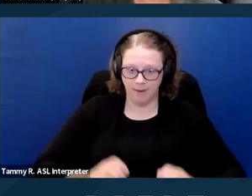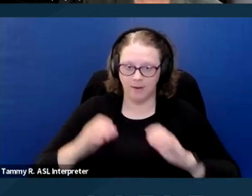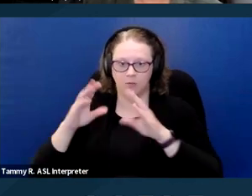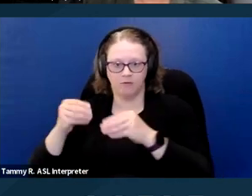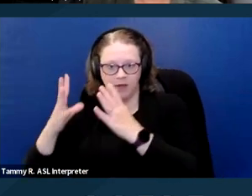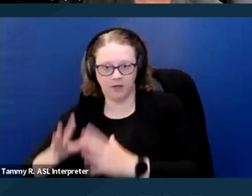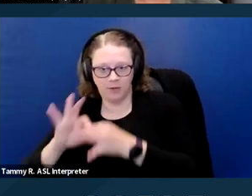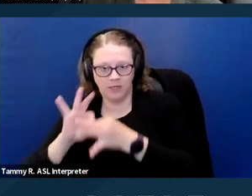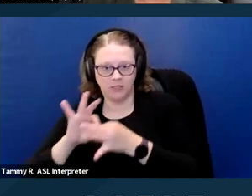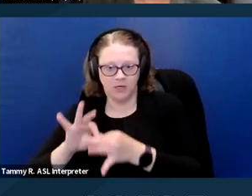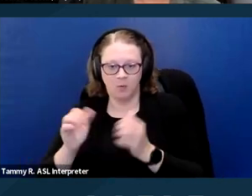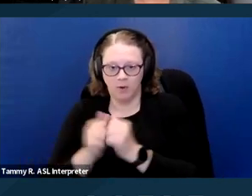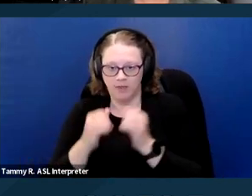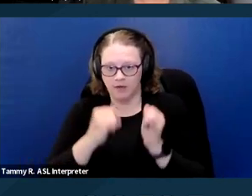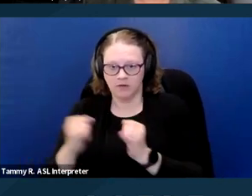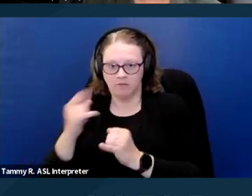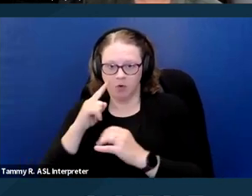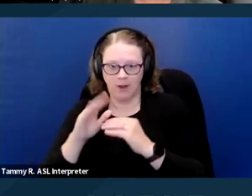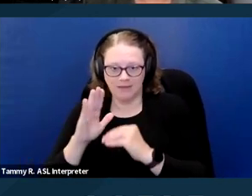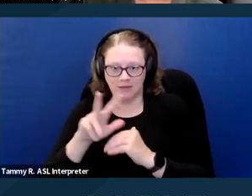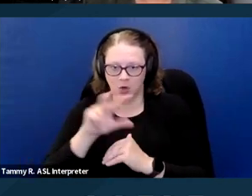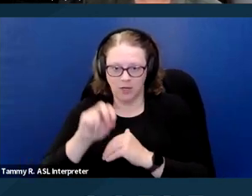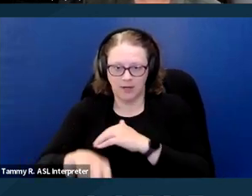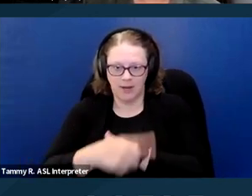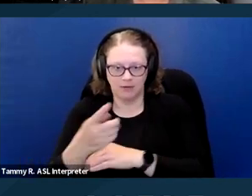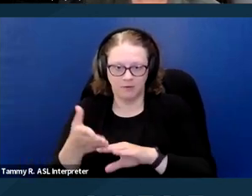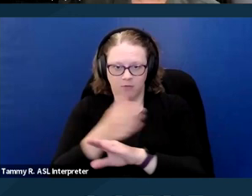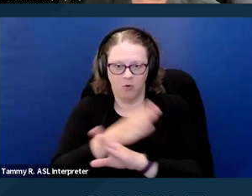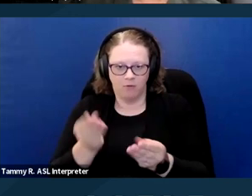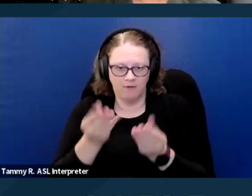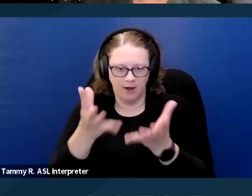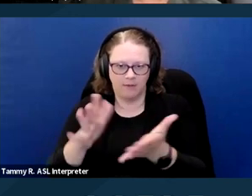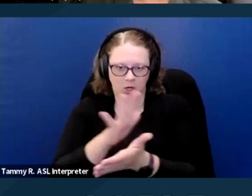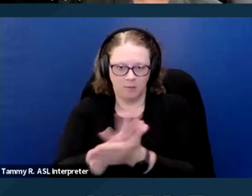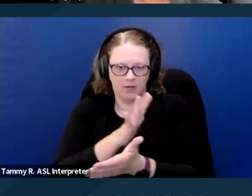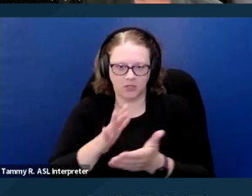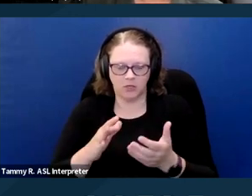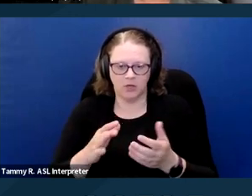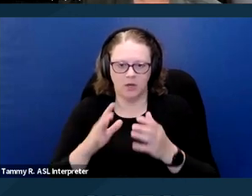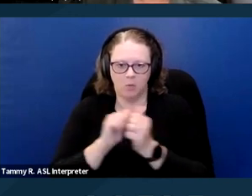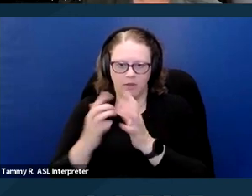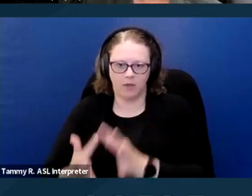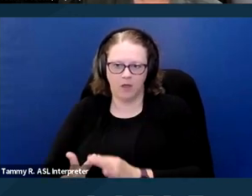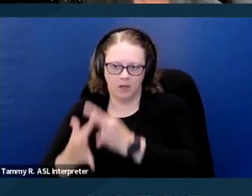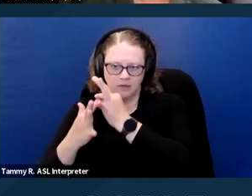for at least 30 days prior to providing the documentation with a carve out for people who are unhoused